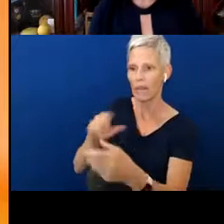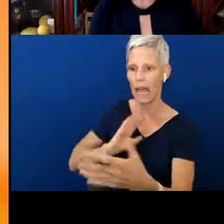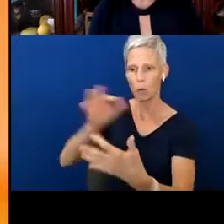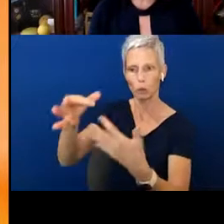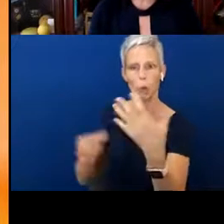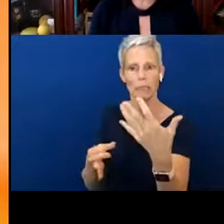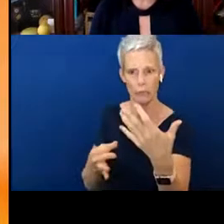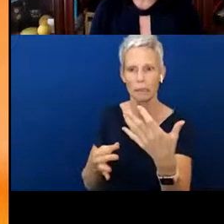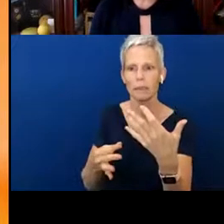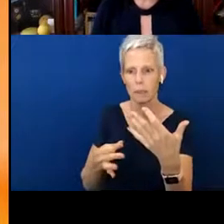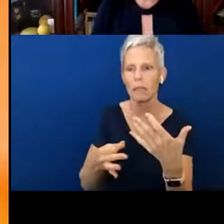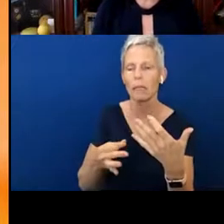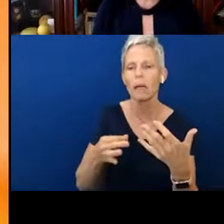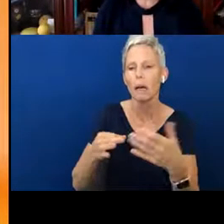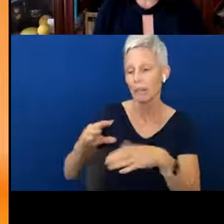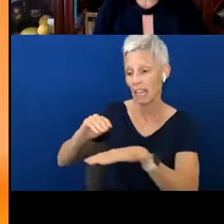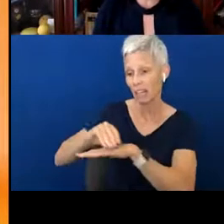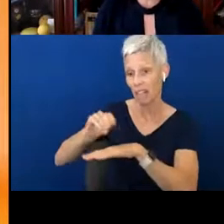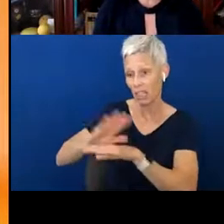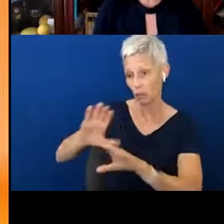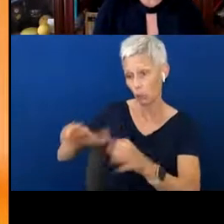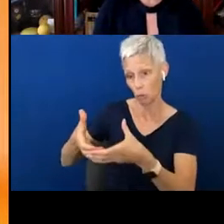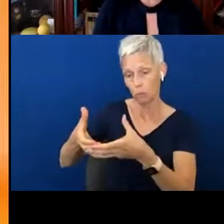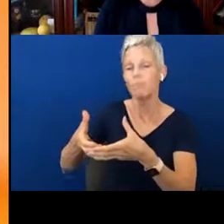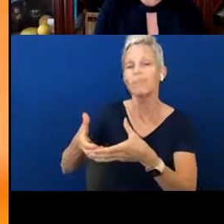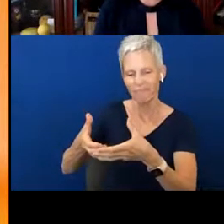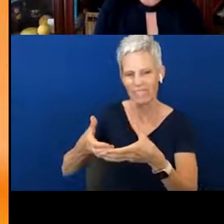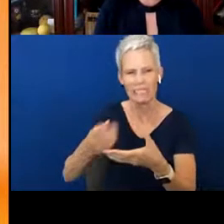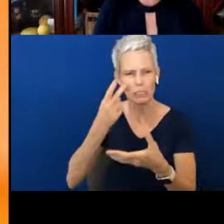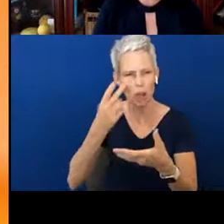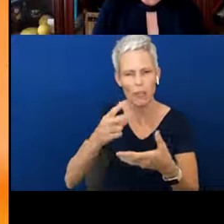the advisory board, we did see that there was a need to put a little additional focus